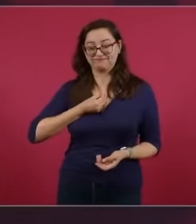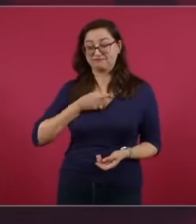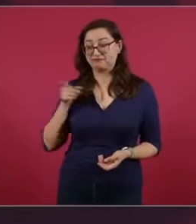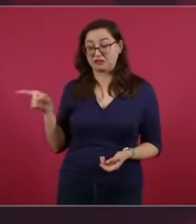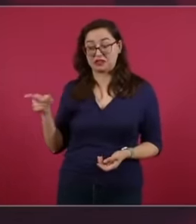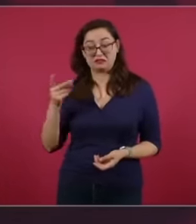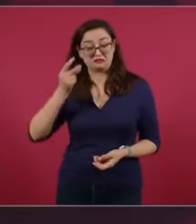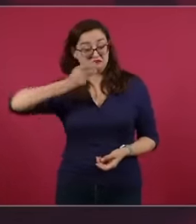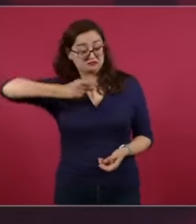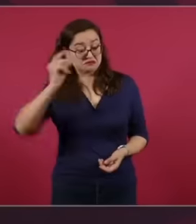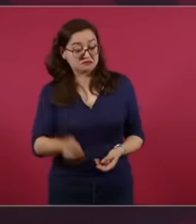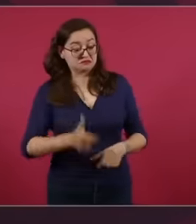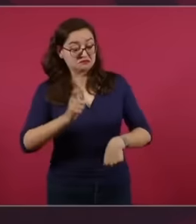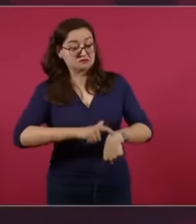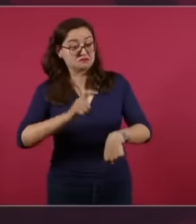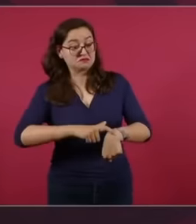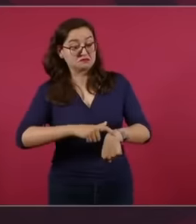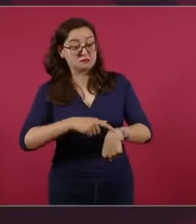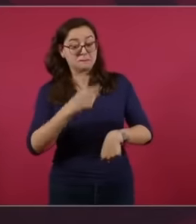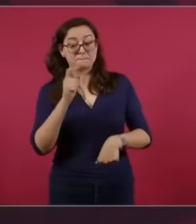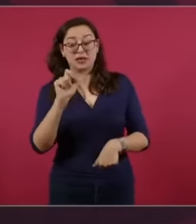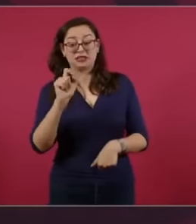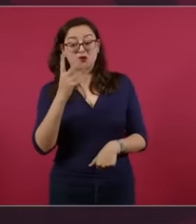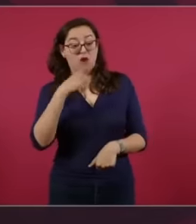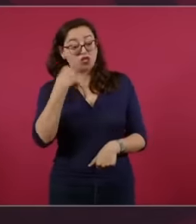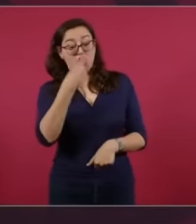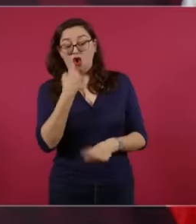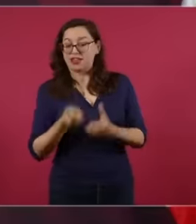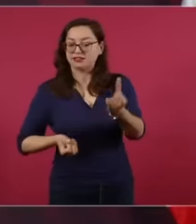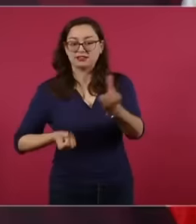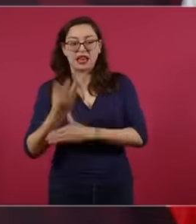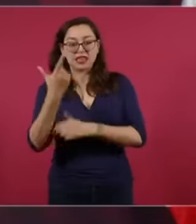hours and the judge does not